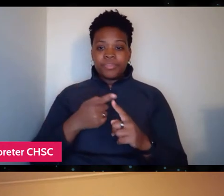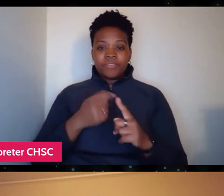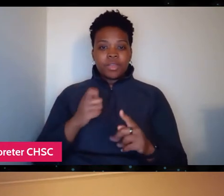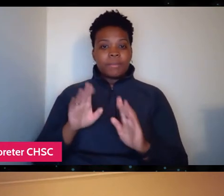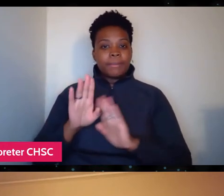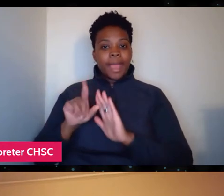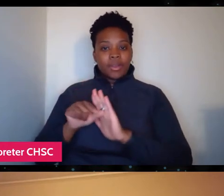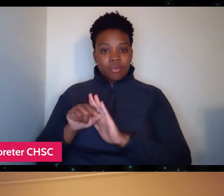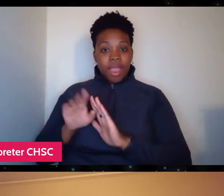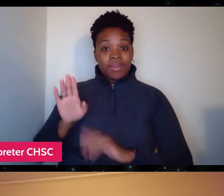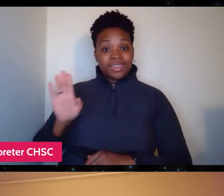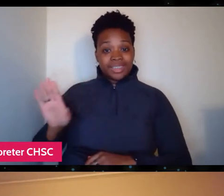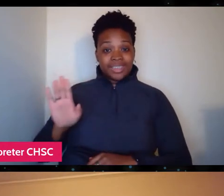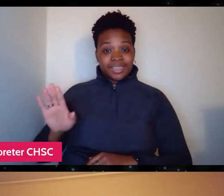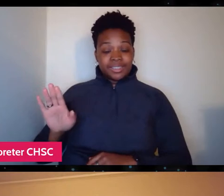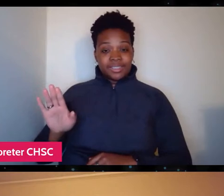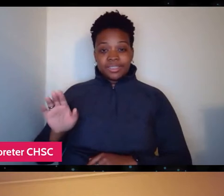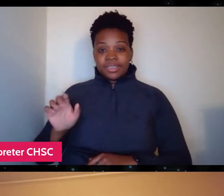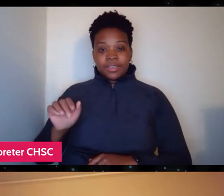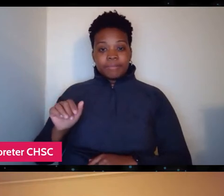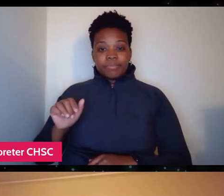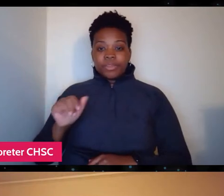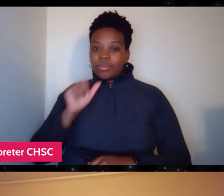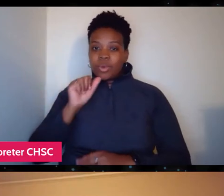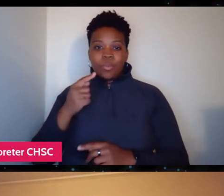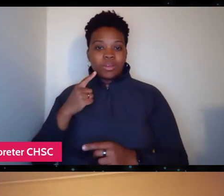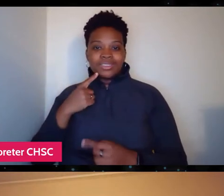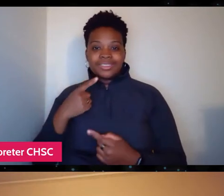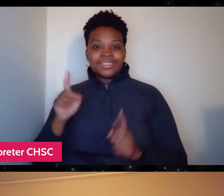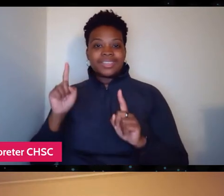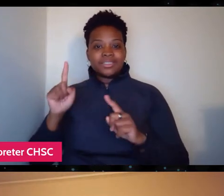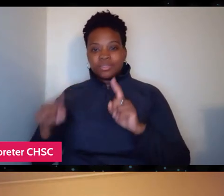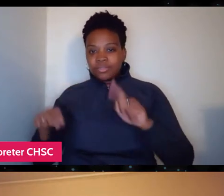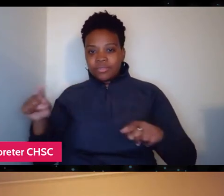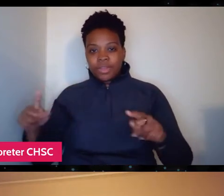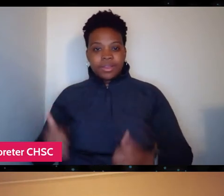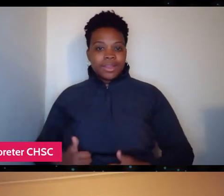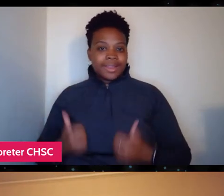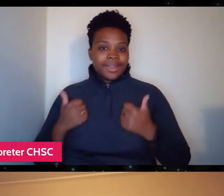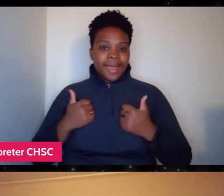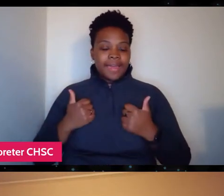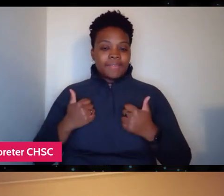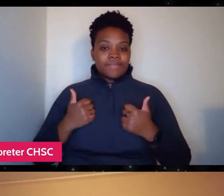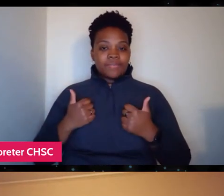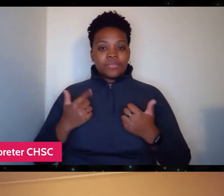that he came from where they were very successful in various things in life where they were renowned, you know,